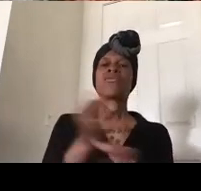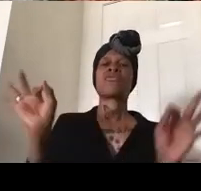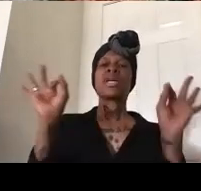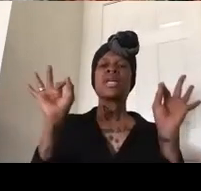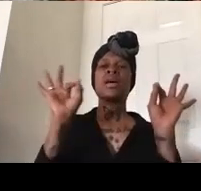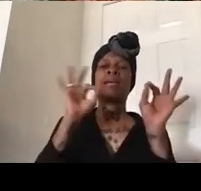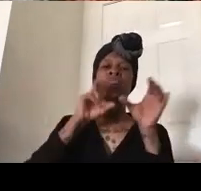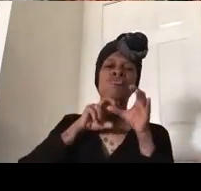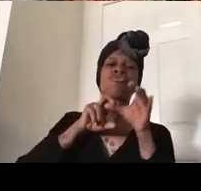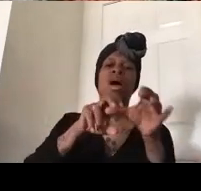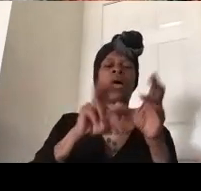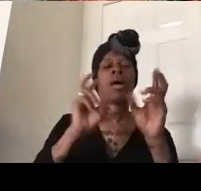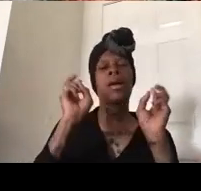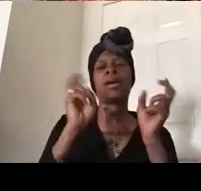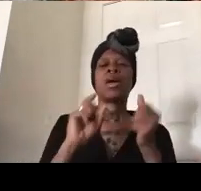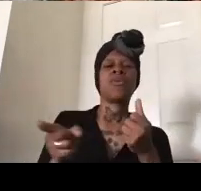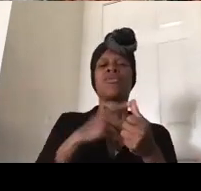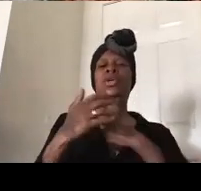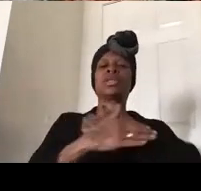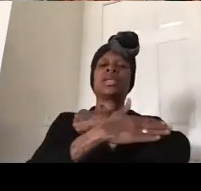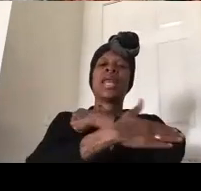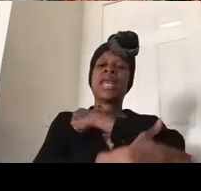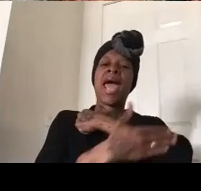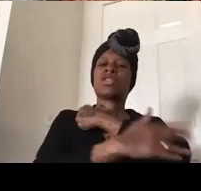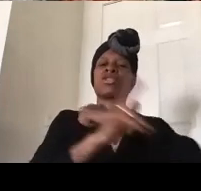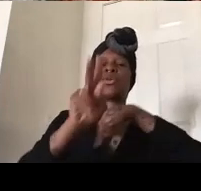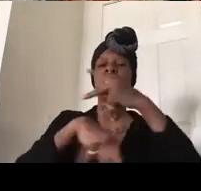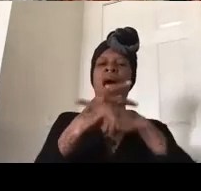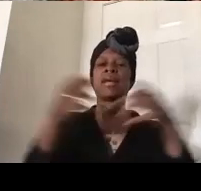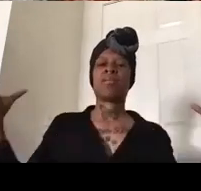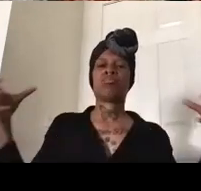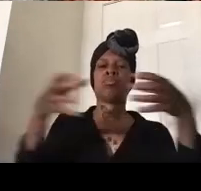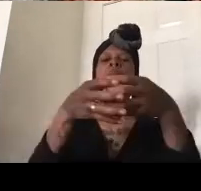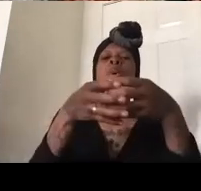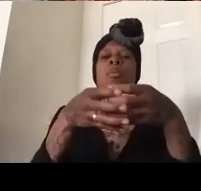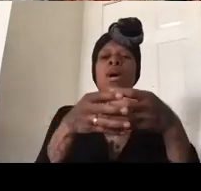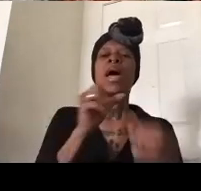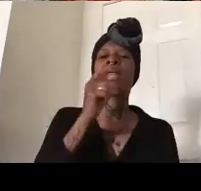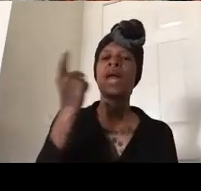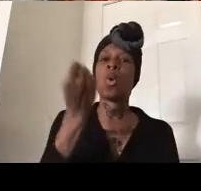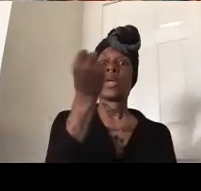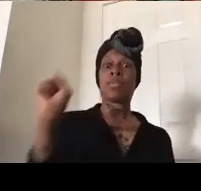national kind of convening that wasn't just a protest so in 2014 we